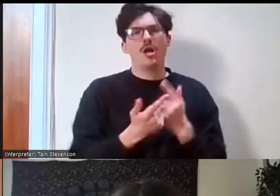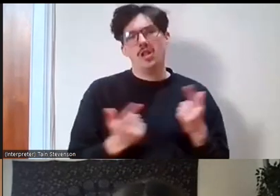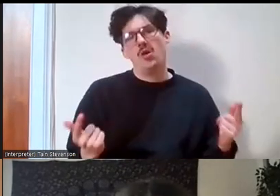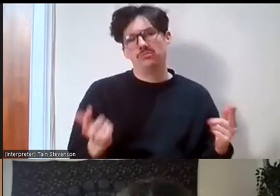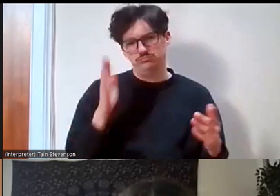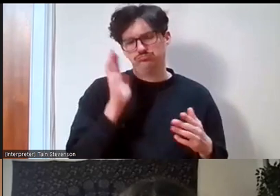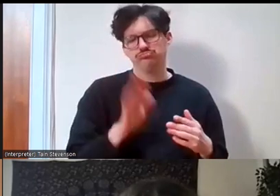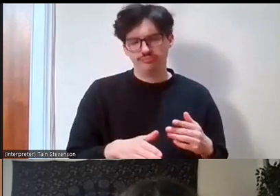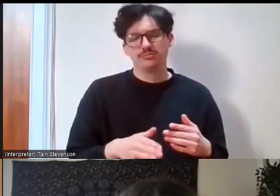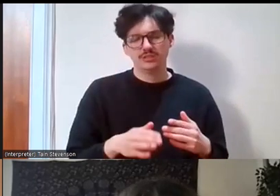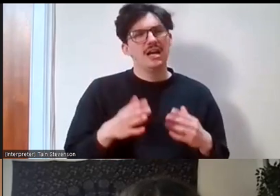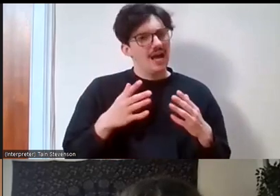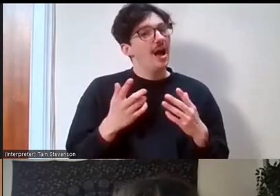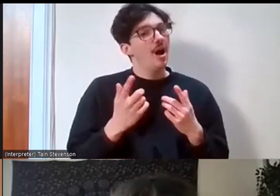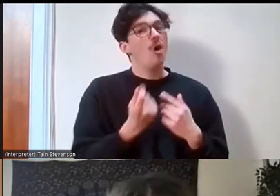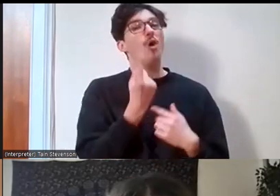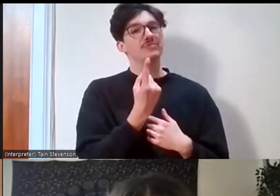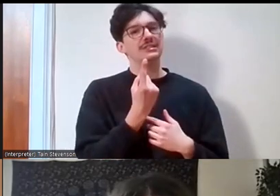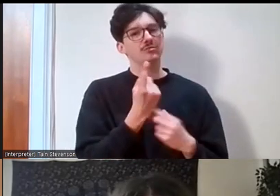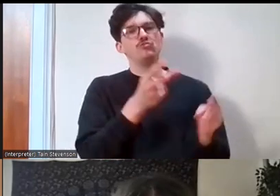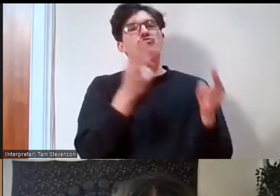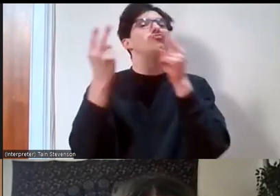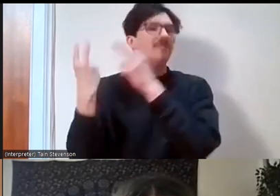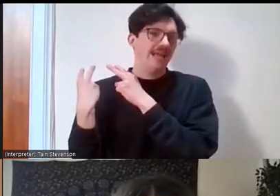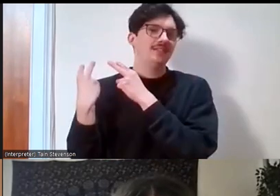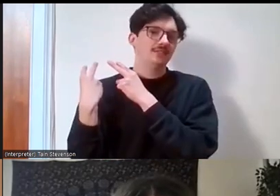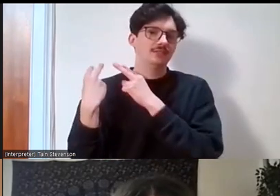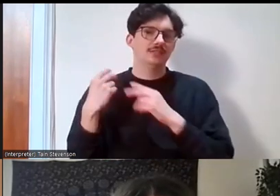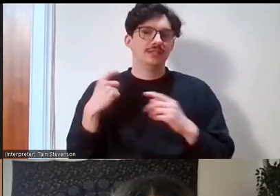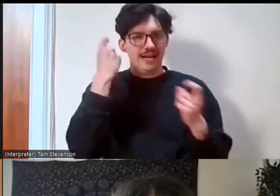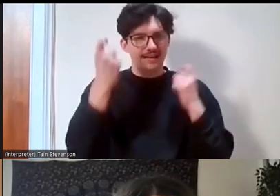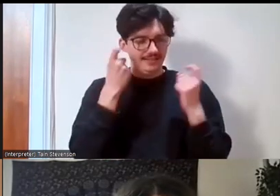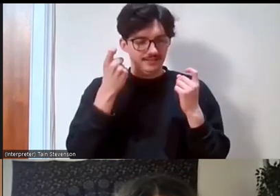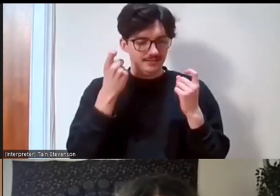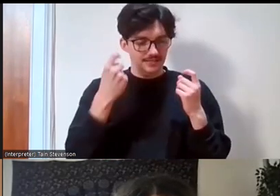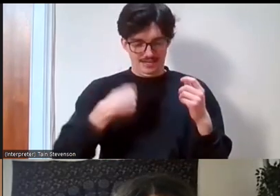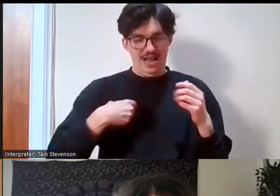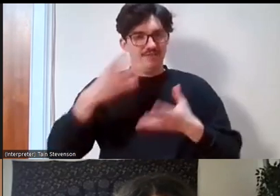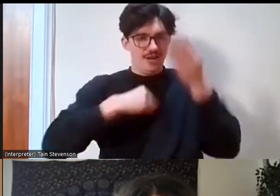and I reflect on it quite a lot and sort of use that as my power to keep on going and of course